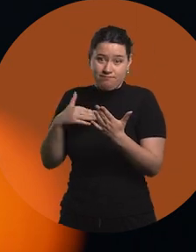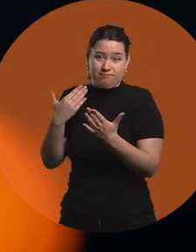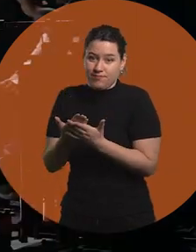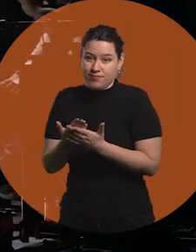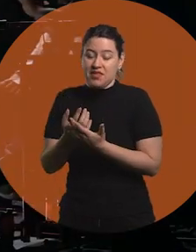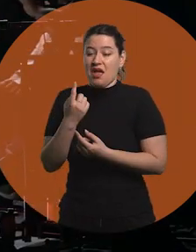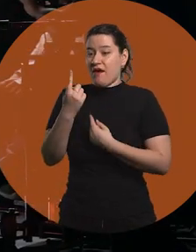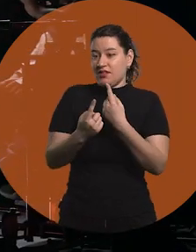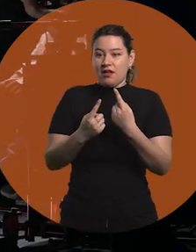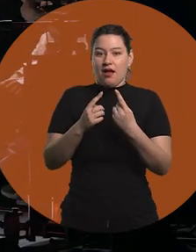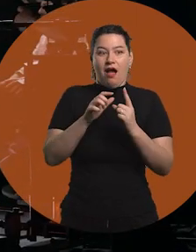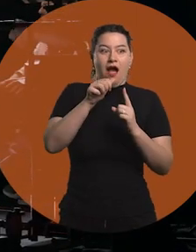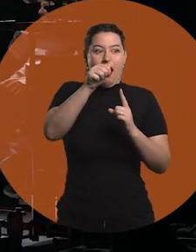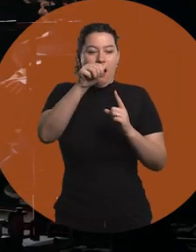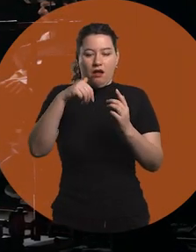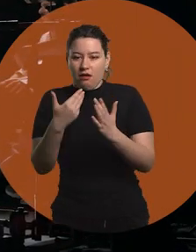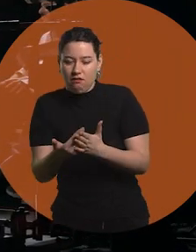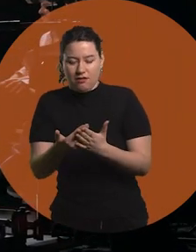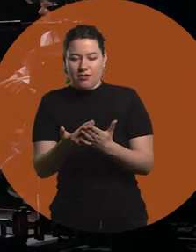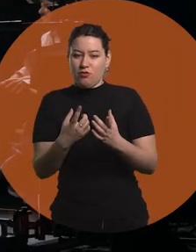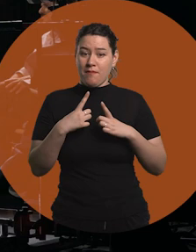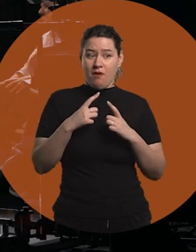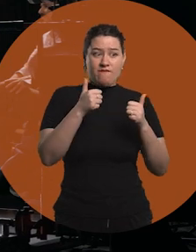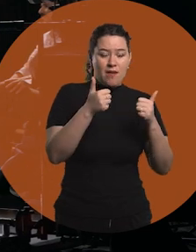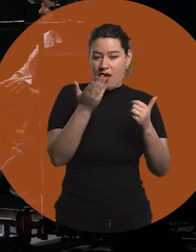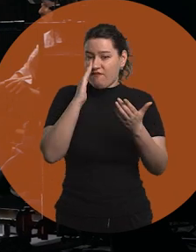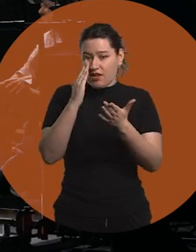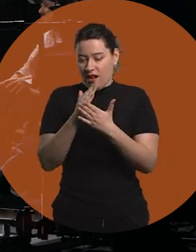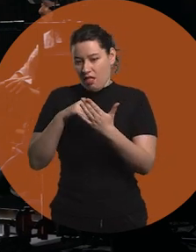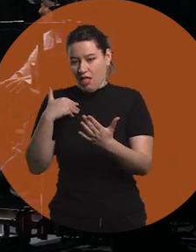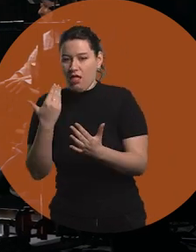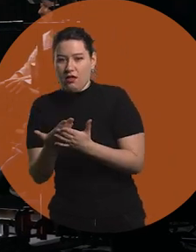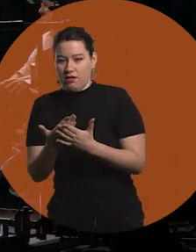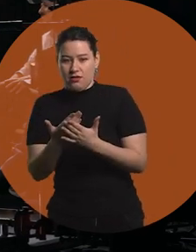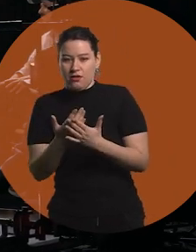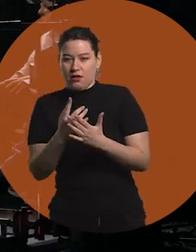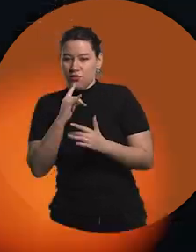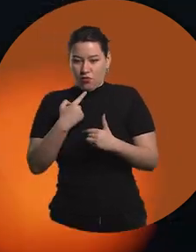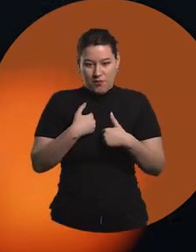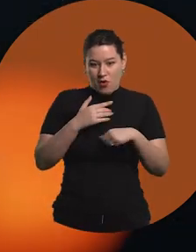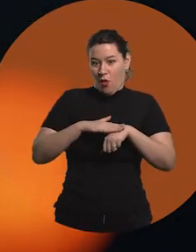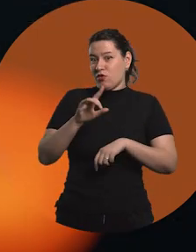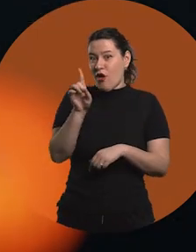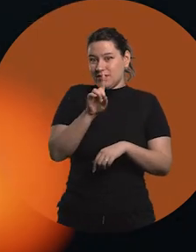cope with frustration, you know? Because not everything goes as you expected. There are things that don't even depend specifically on you.